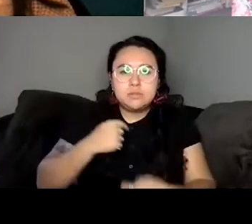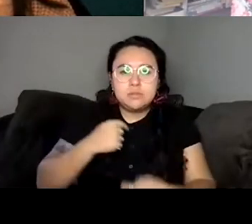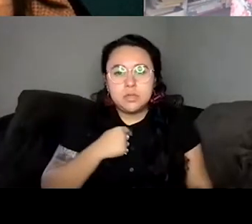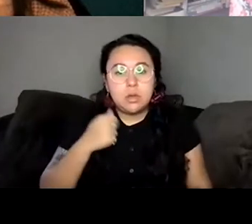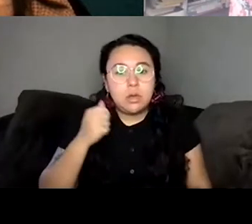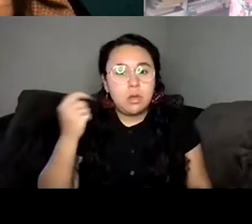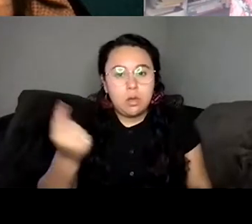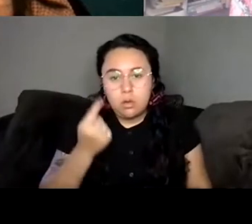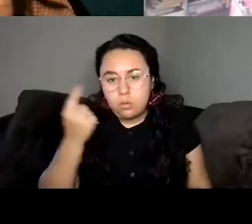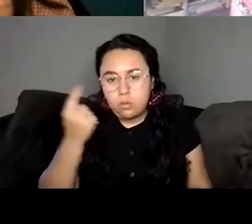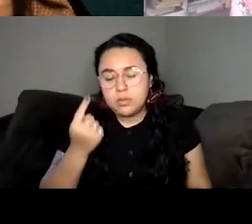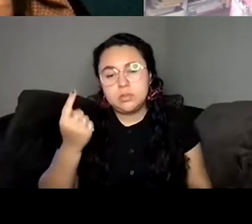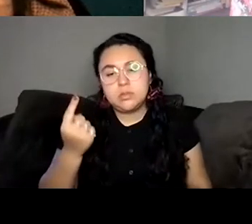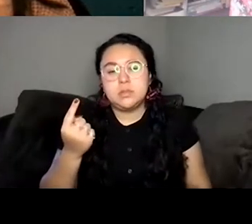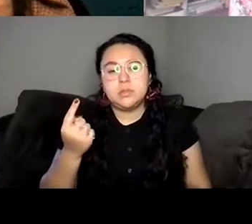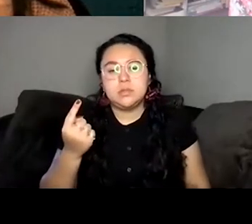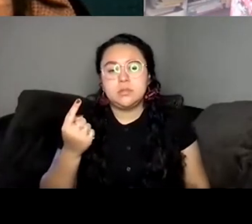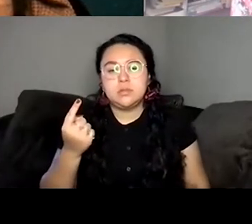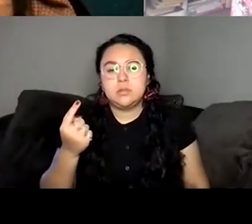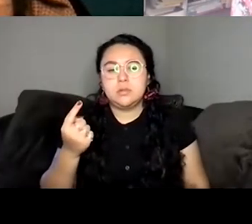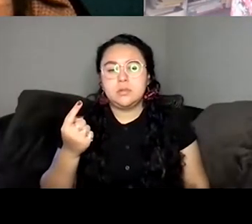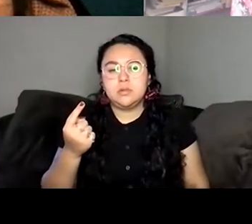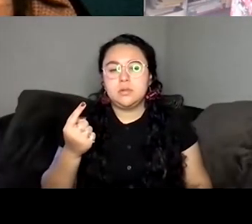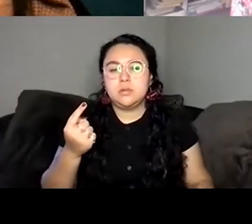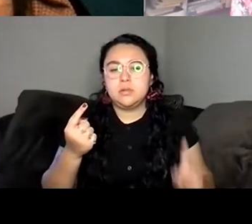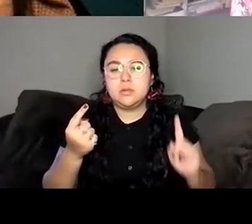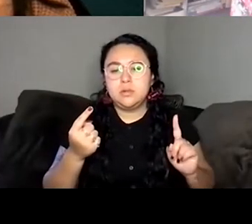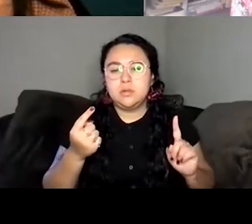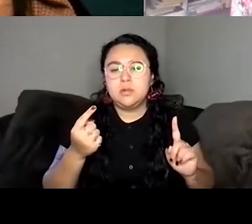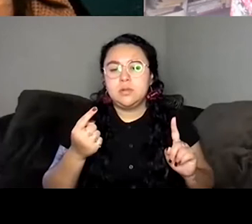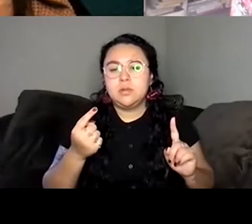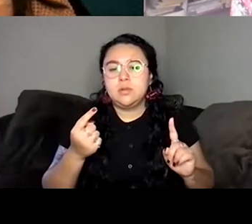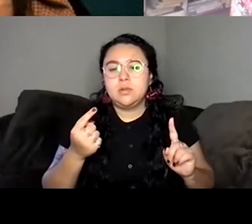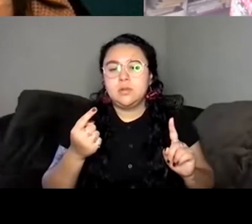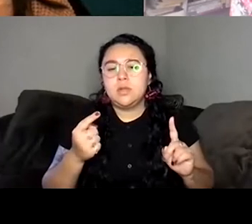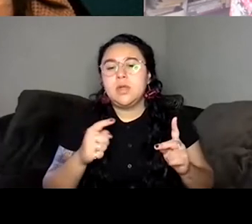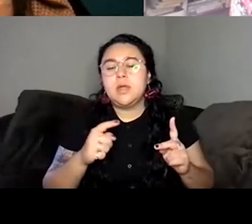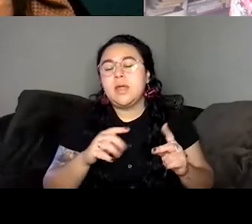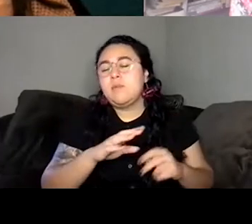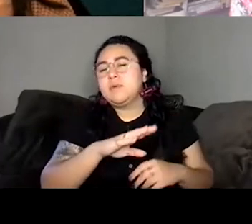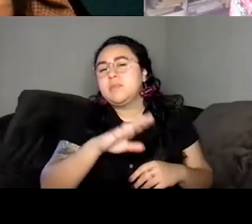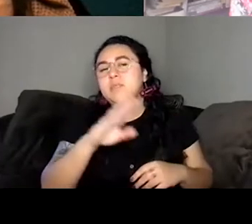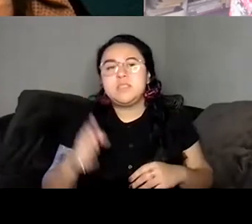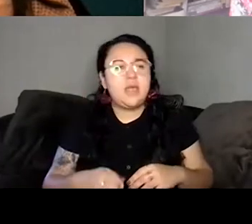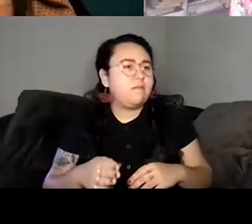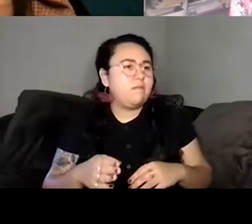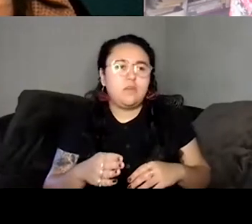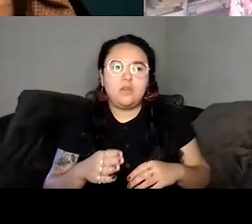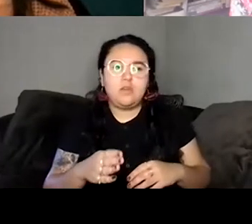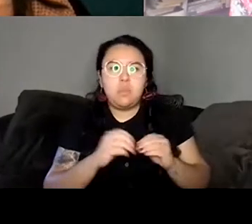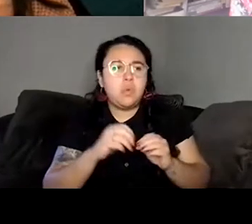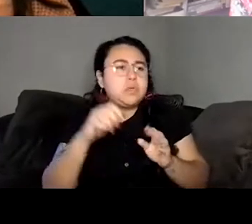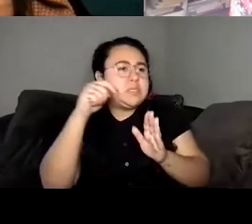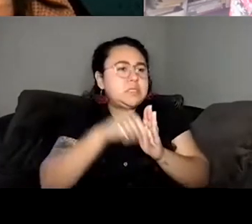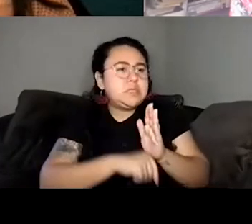this never translated past the first question. You know, there was never any deeper curiosity